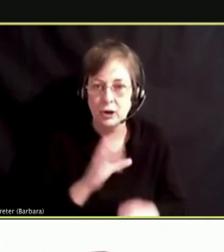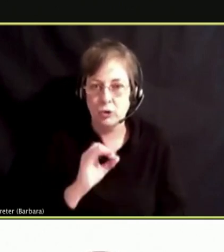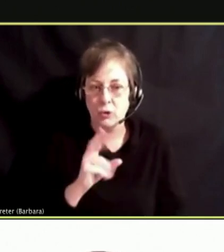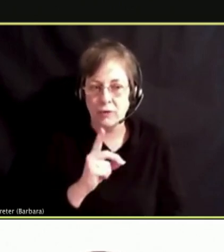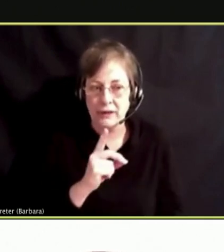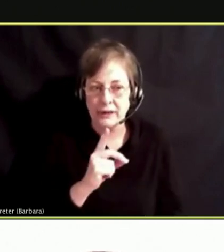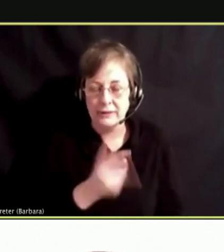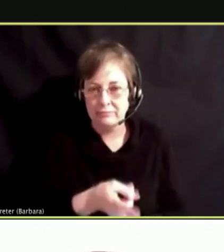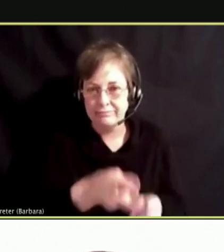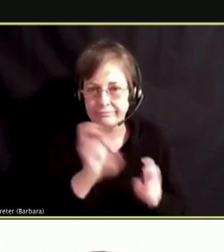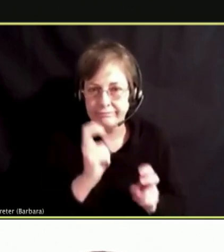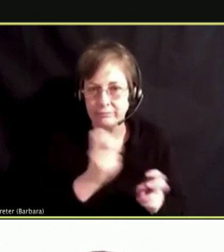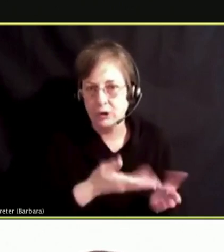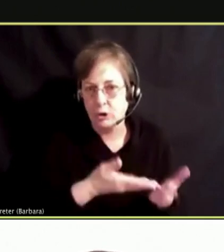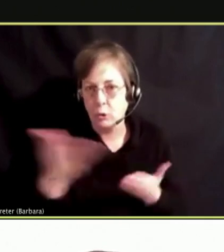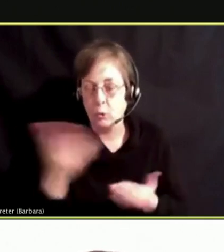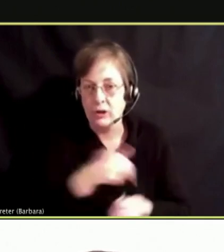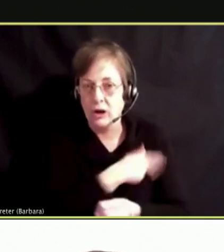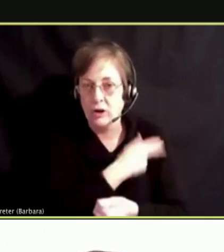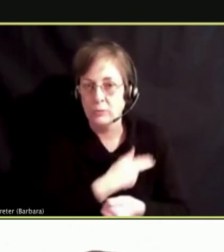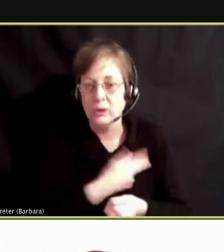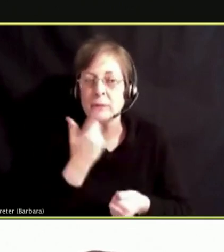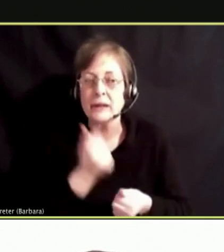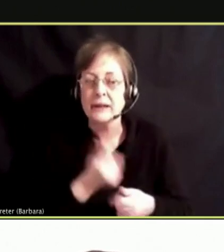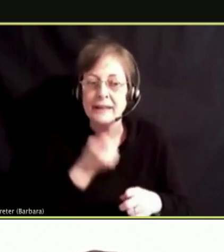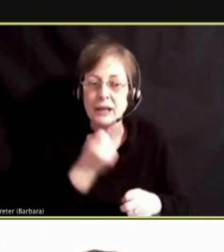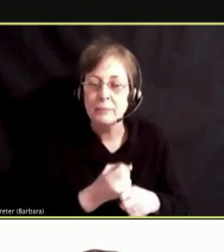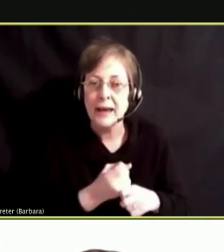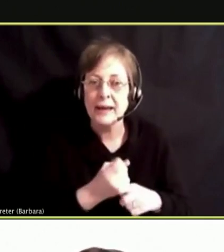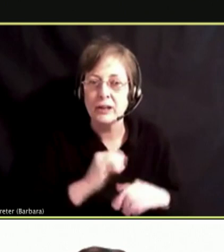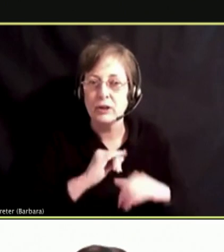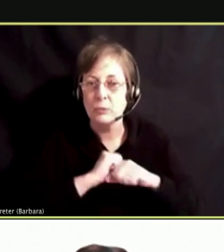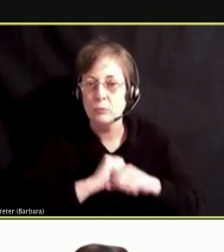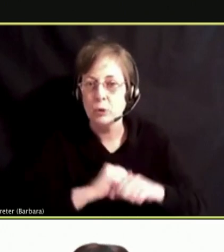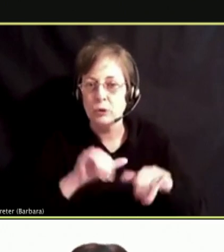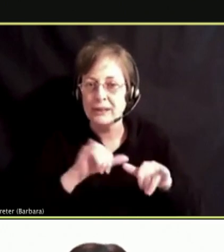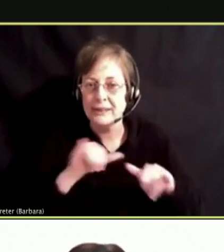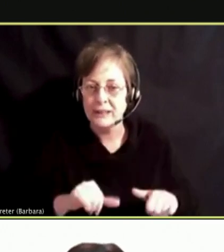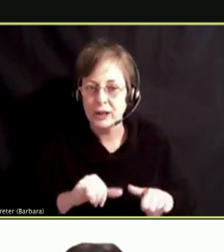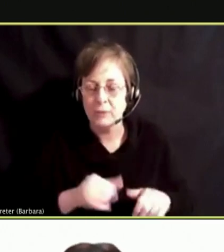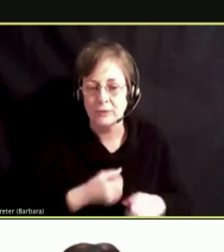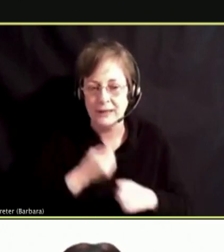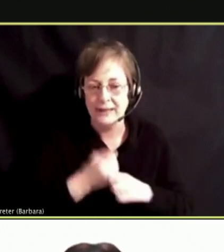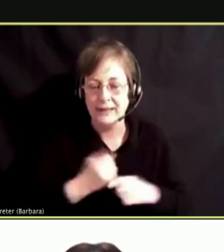OF THE IMPACT ON THE IMMUNE SYSTEM AND IMPACT ON THE LUNGS, I CLOGGED UP THEIR LUNGS TO